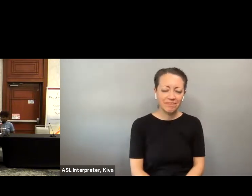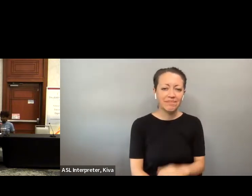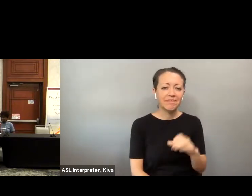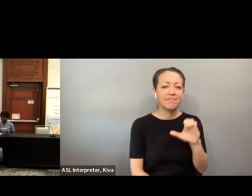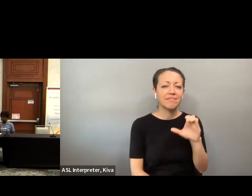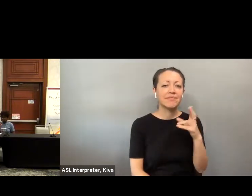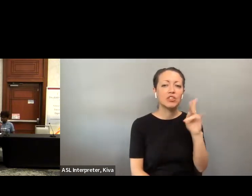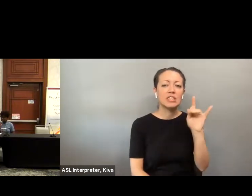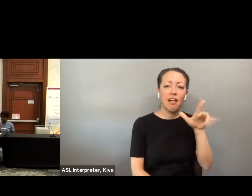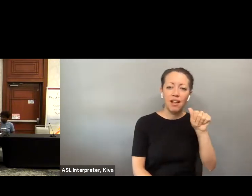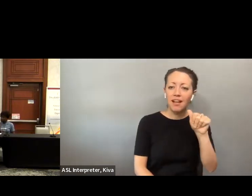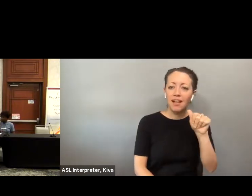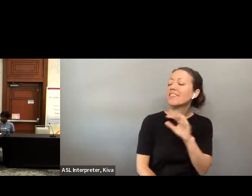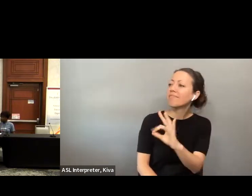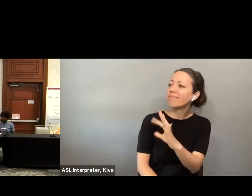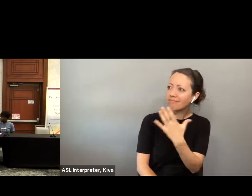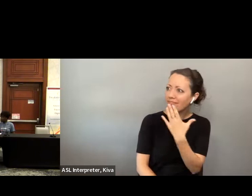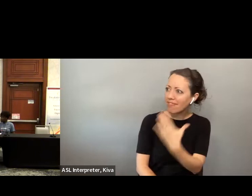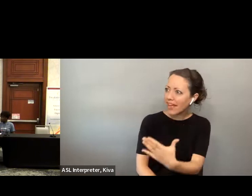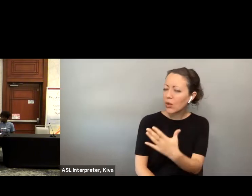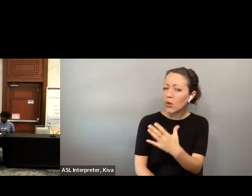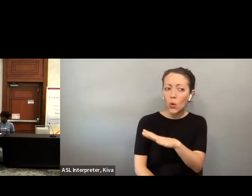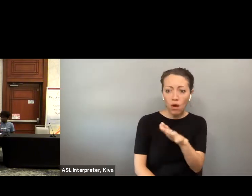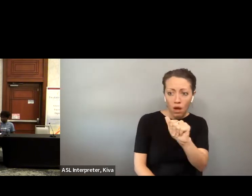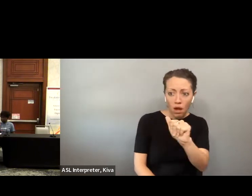, it is a pretty complicated game.